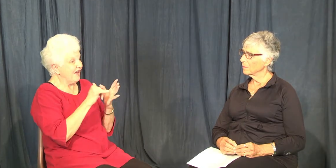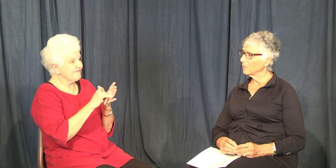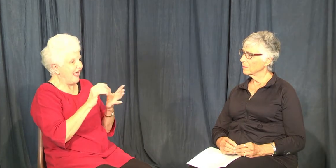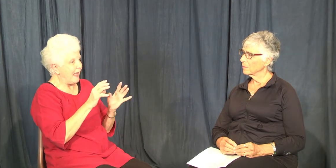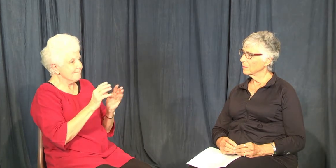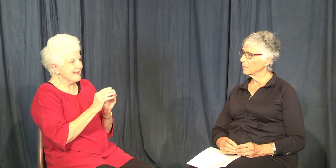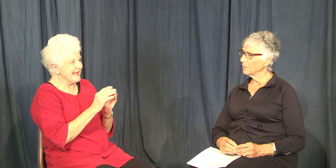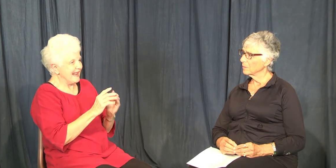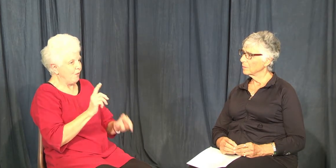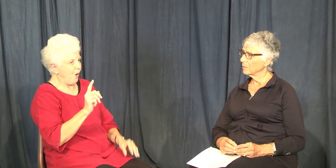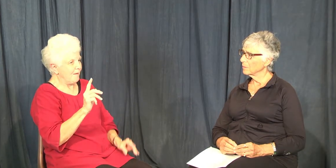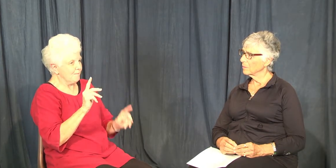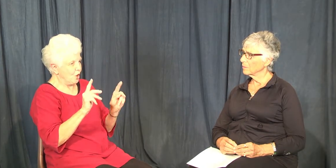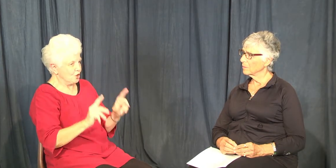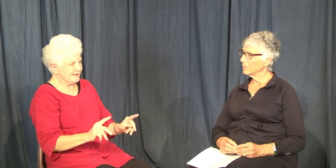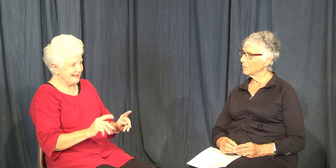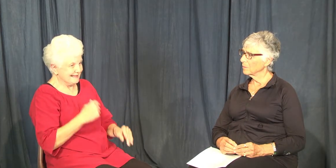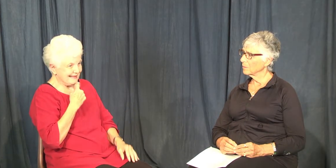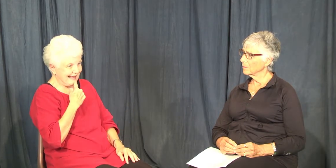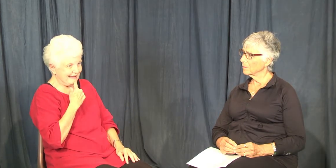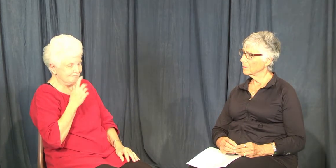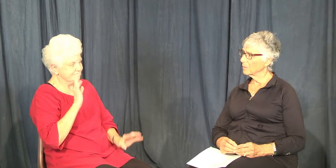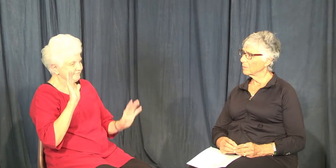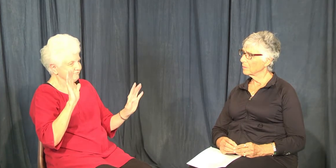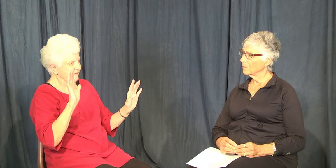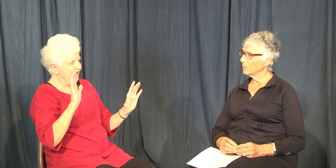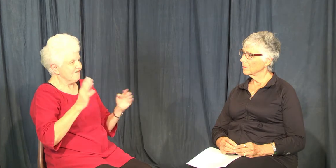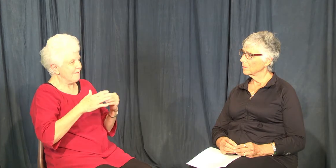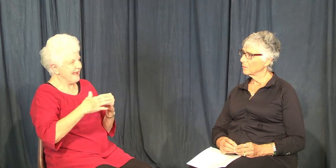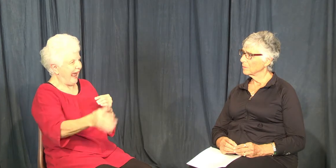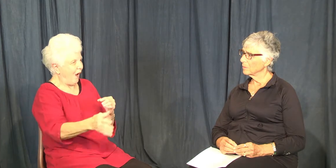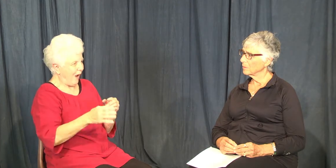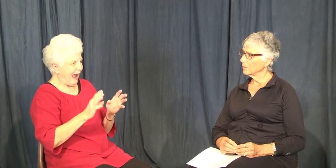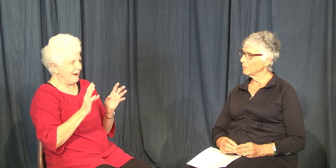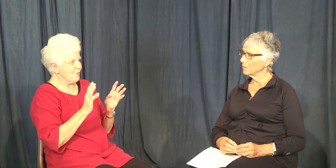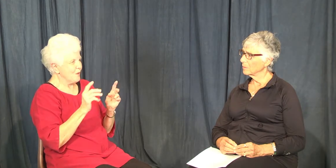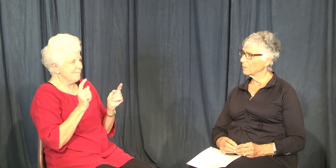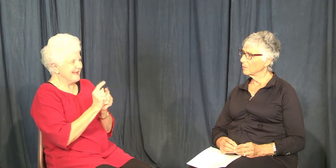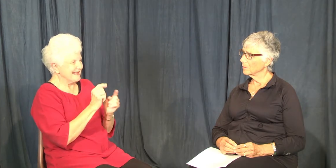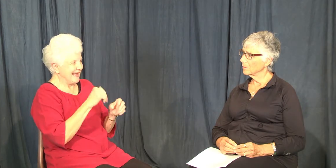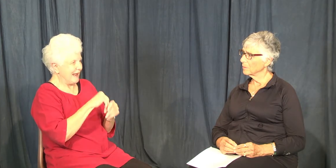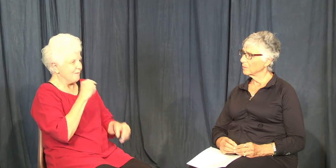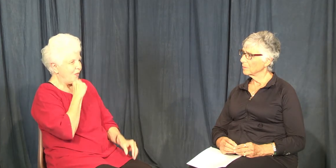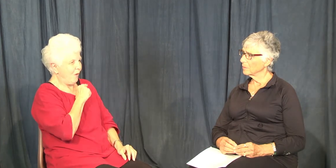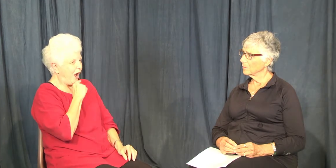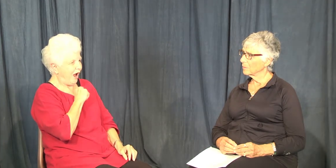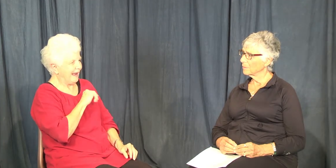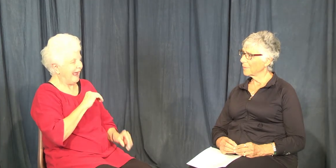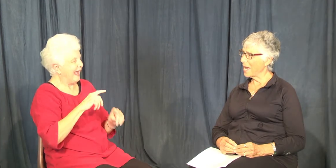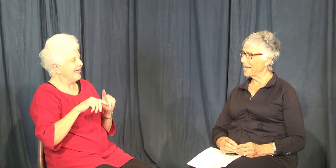and in the middle of that meeting one person stopped and said, "From now on we meet in